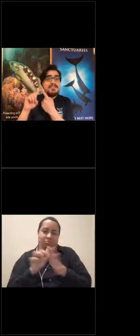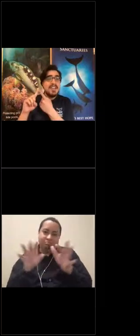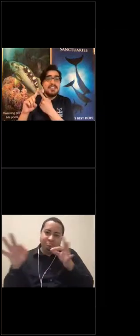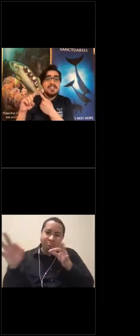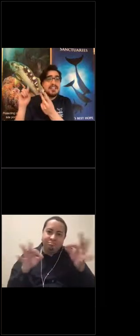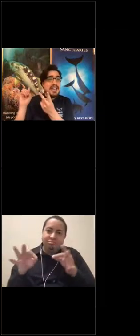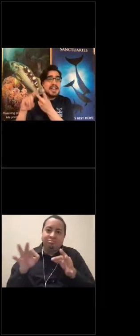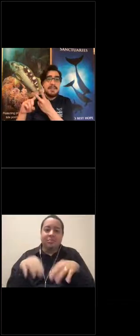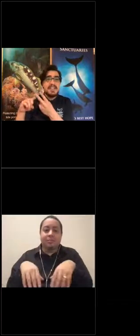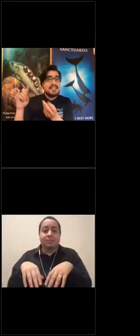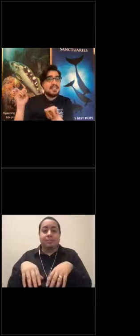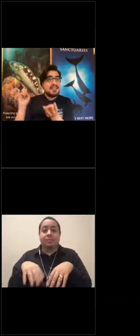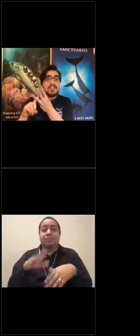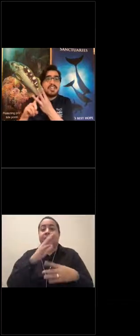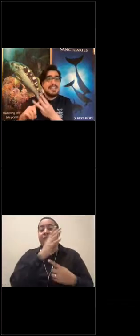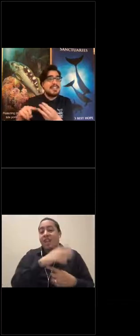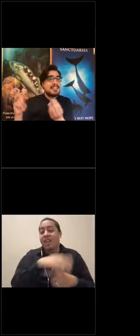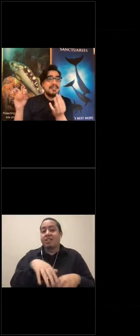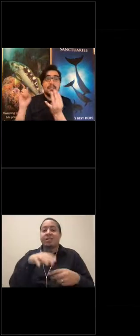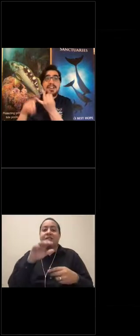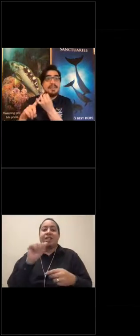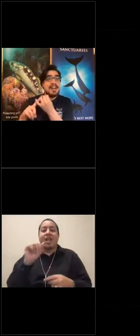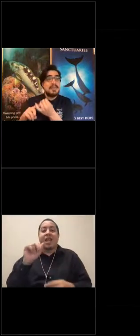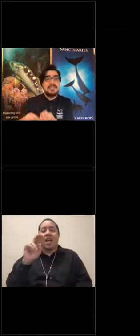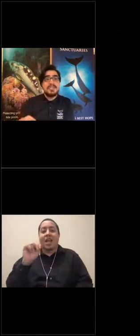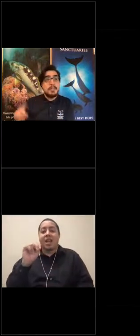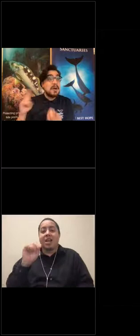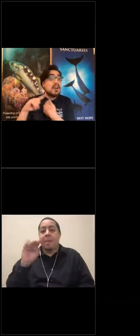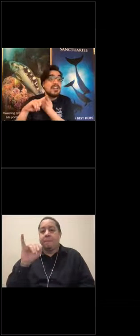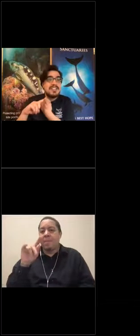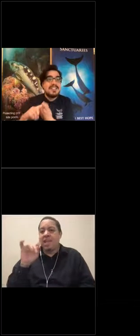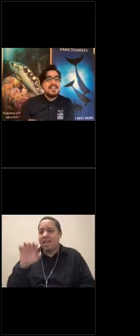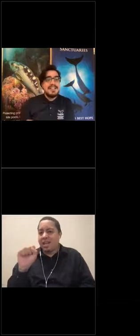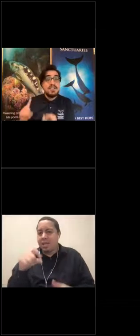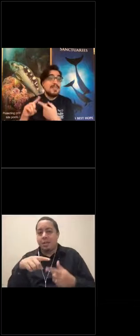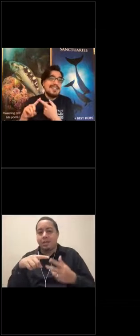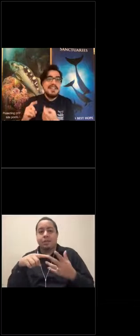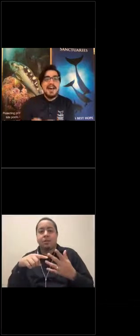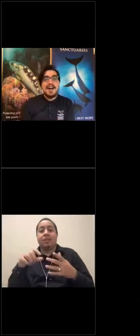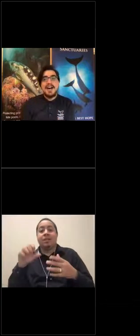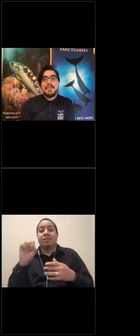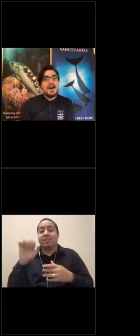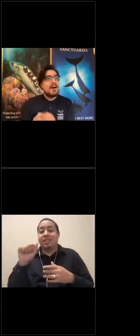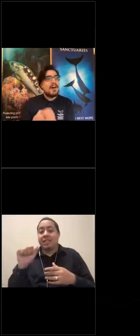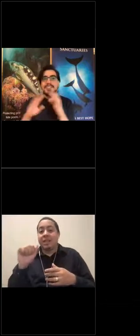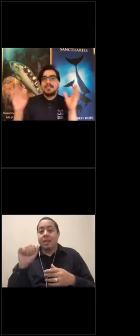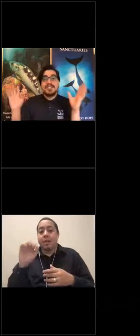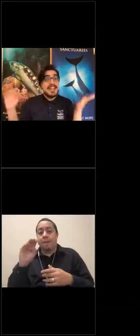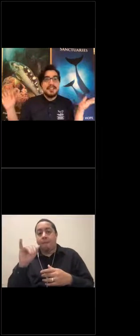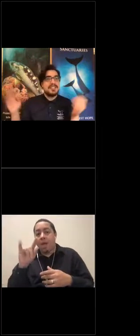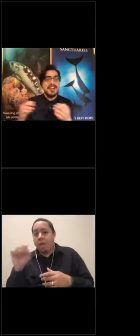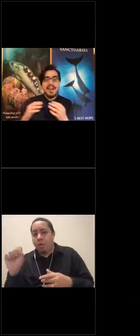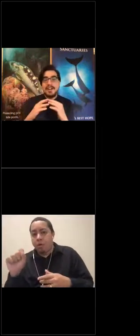Fish, anemones, urchins, marine mammals, birds, humans, all sorts, snails,